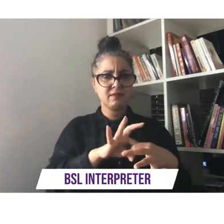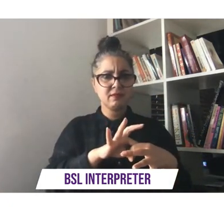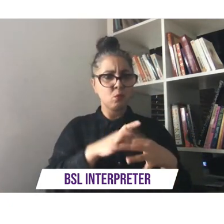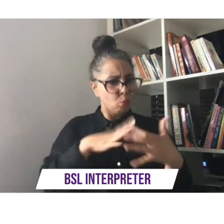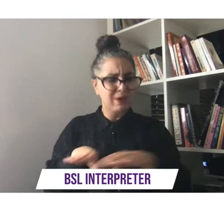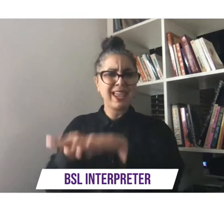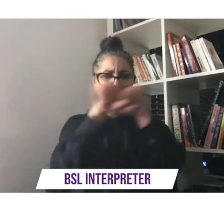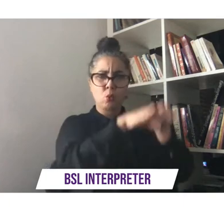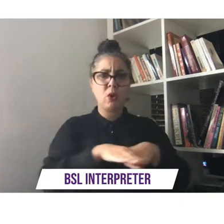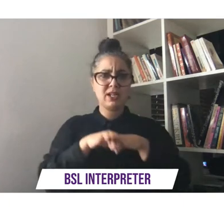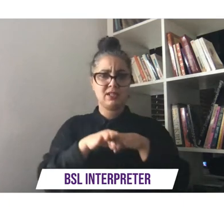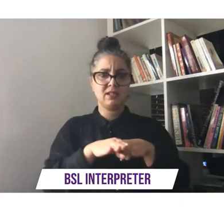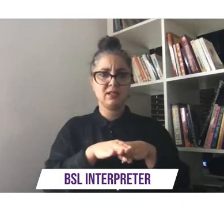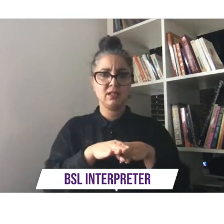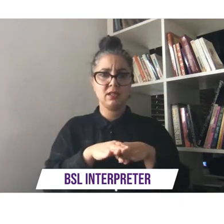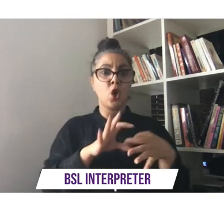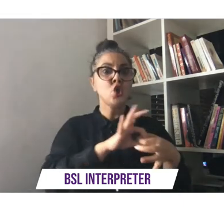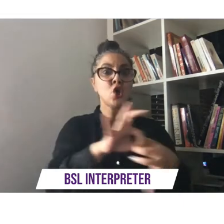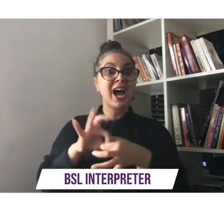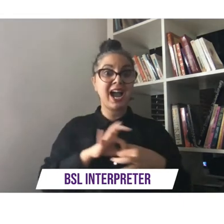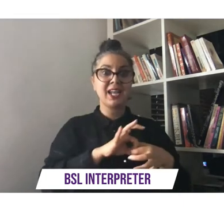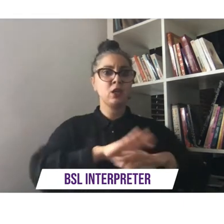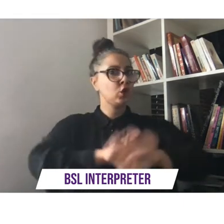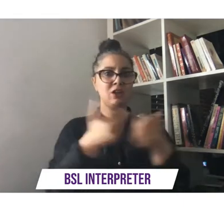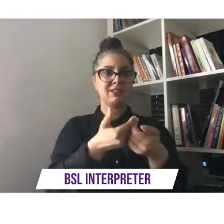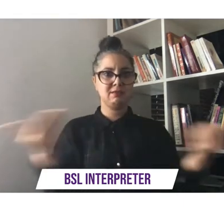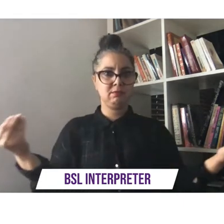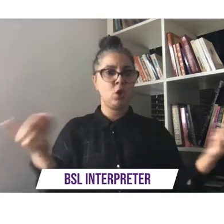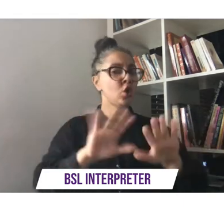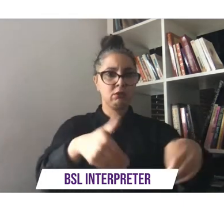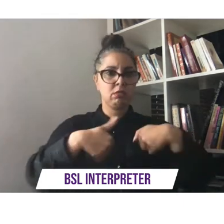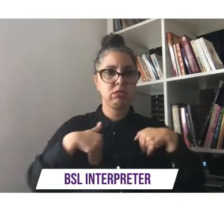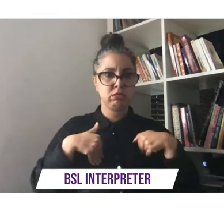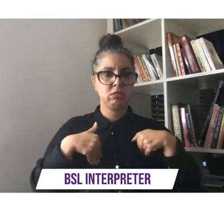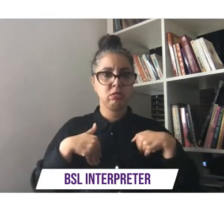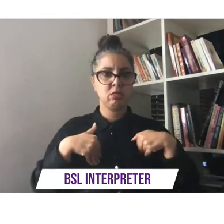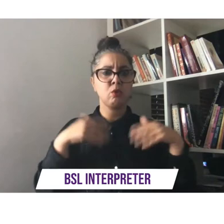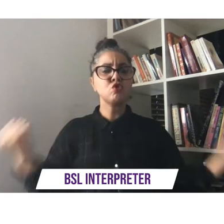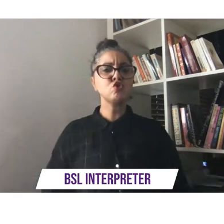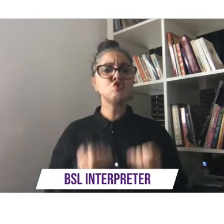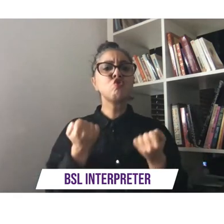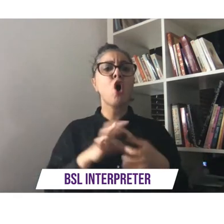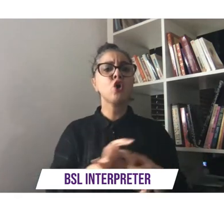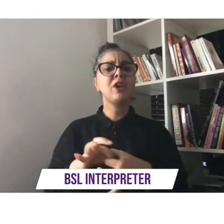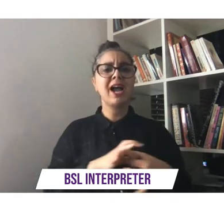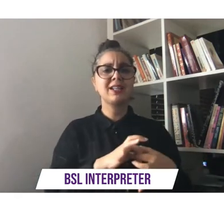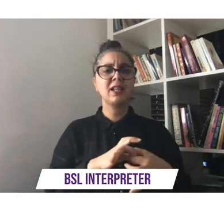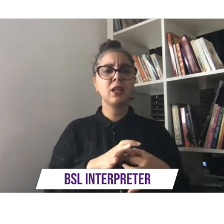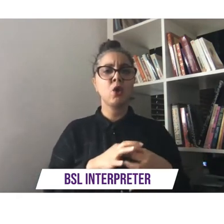united not divided and not segregated we are stronger when we are together thank you so much